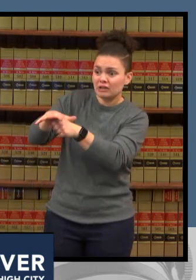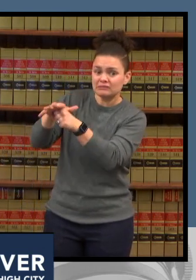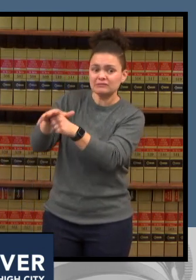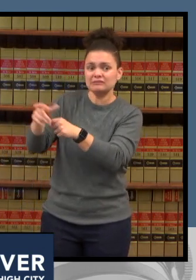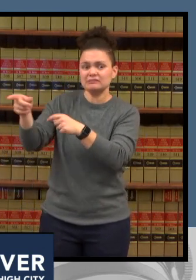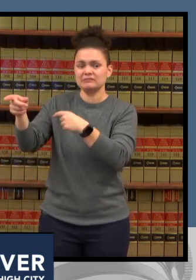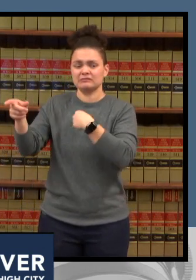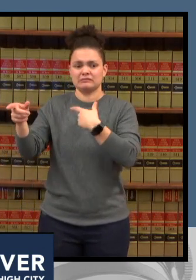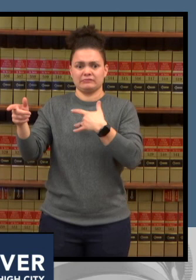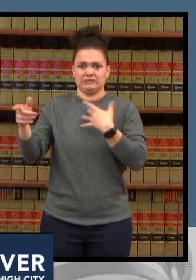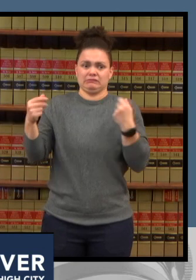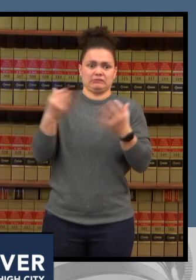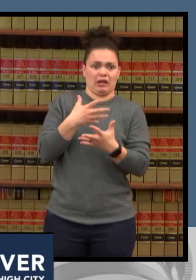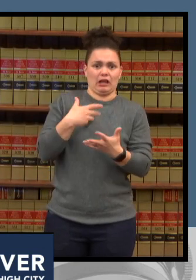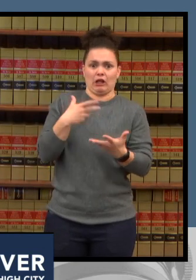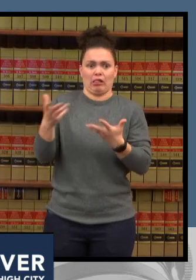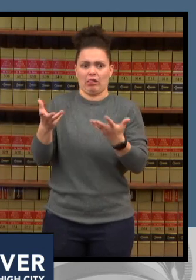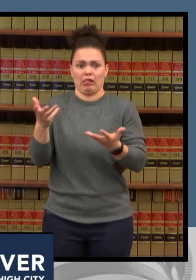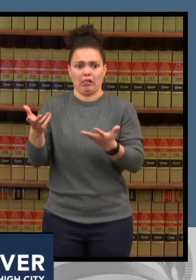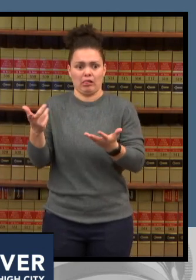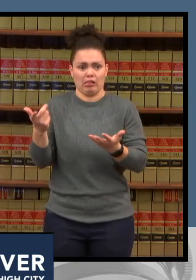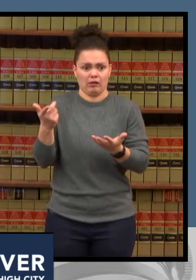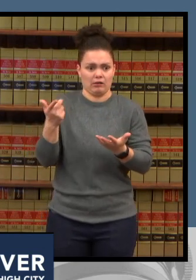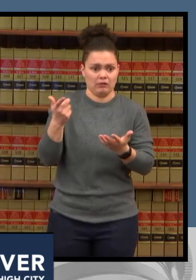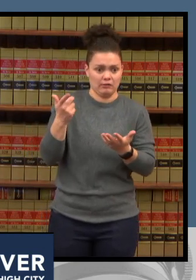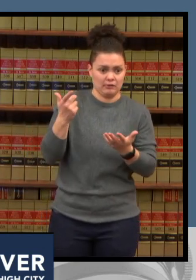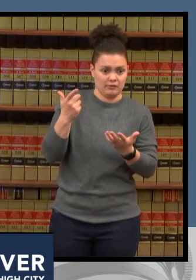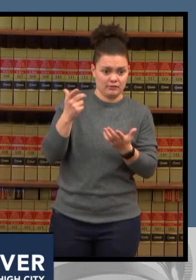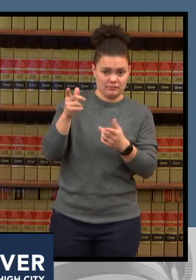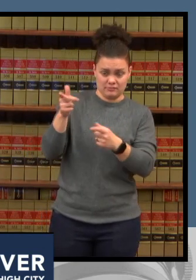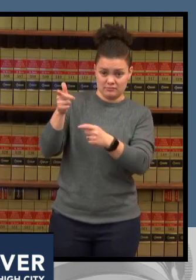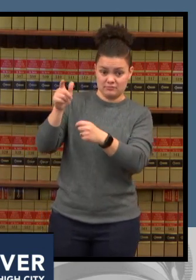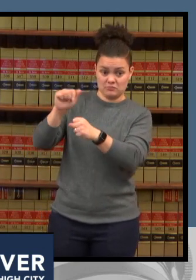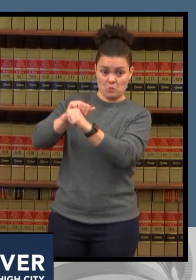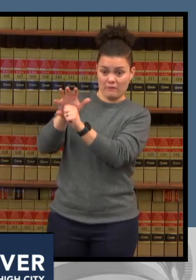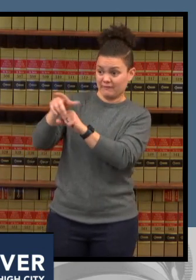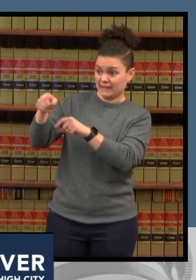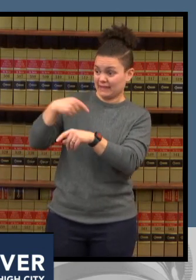where they're close positive people sitting waiting to be served doesn't that present